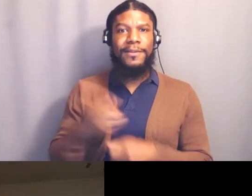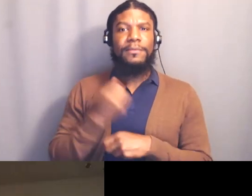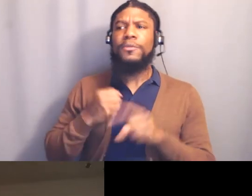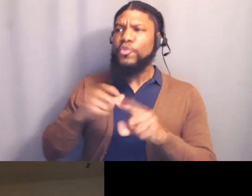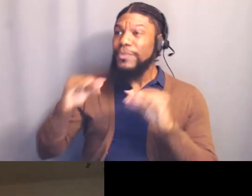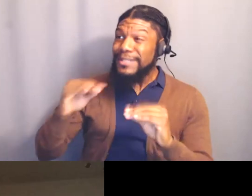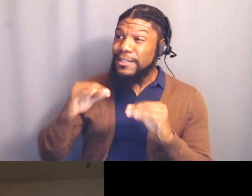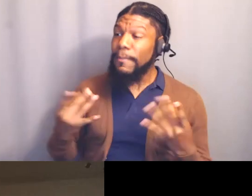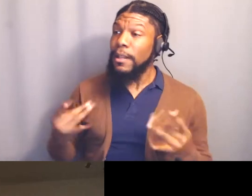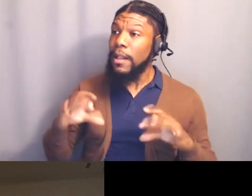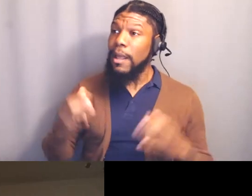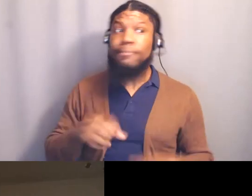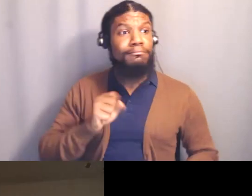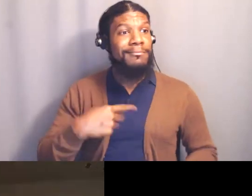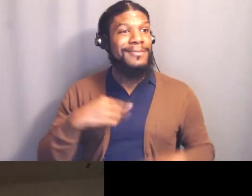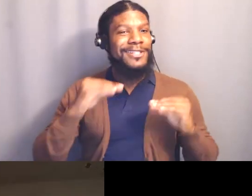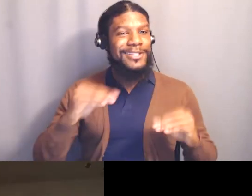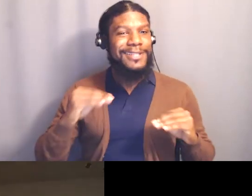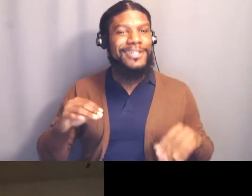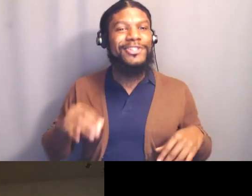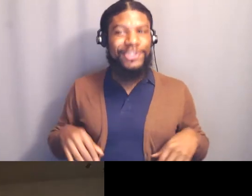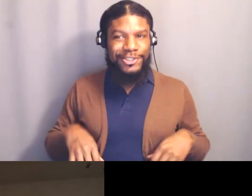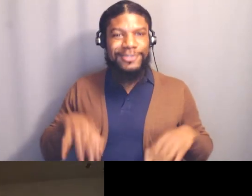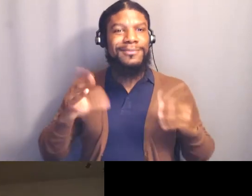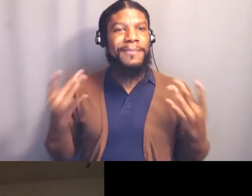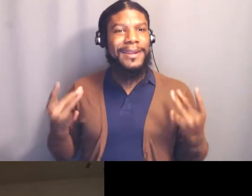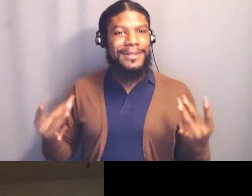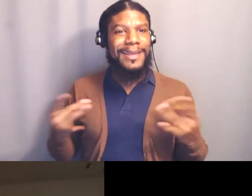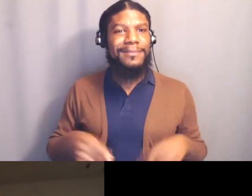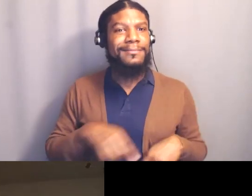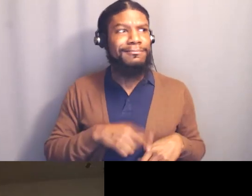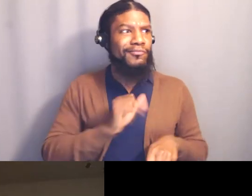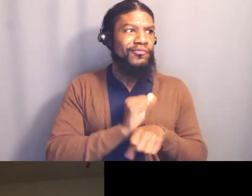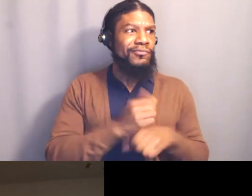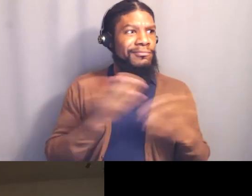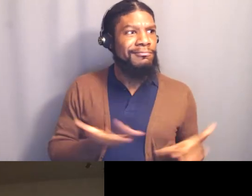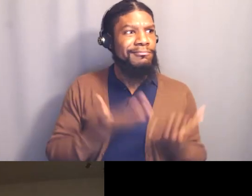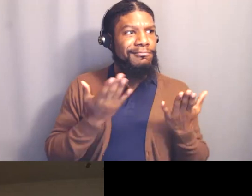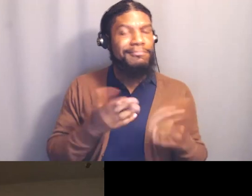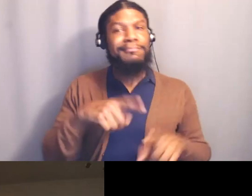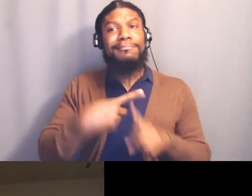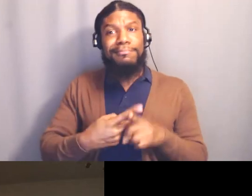Yeah, I teach meditation outside of SVP work like four times a week, so yeah, it's on a platform called Open,